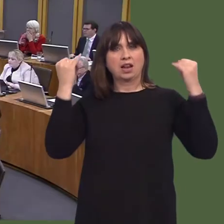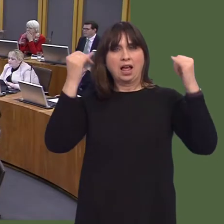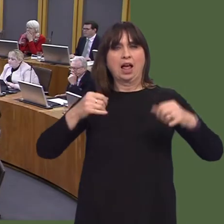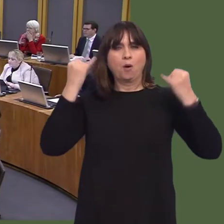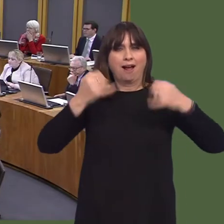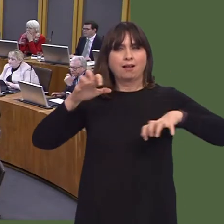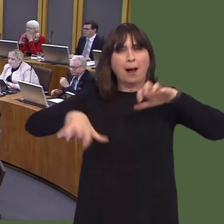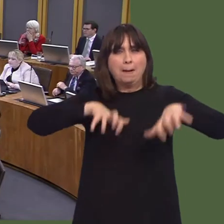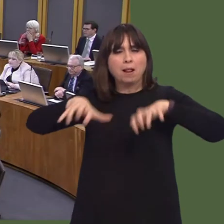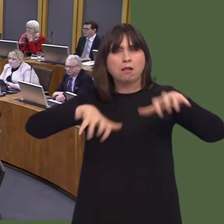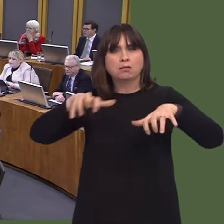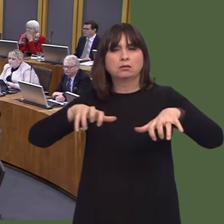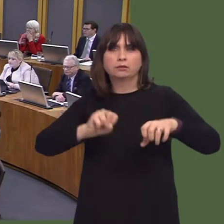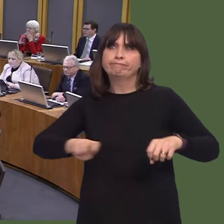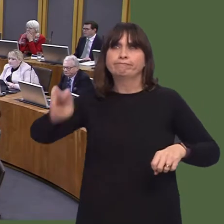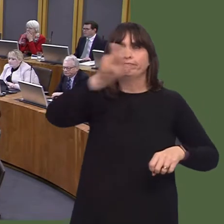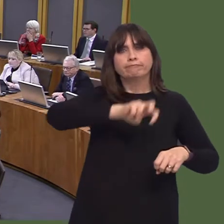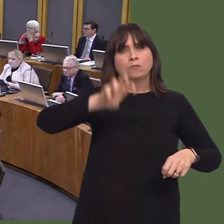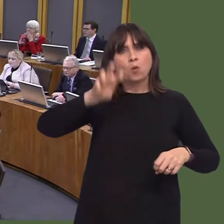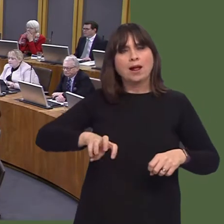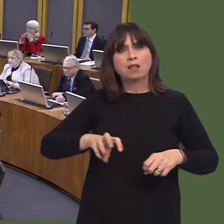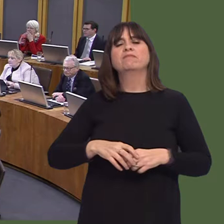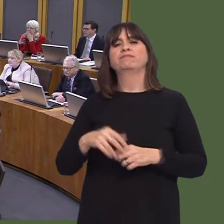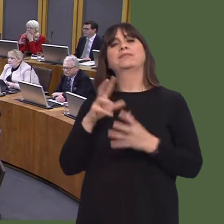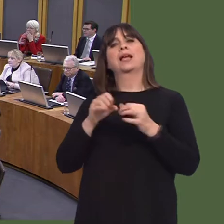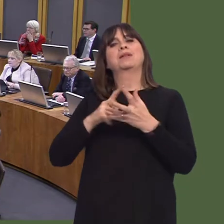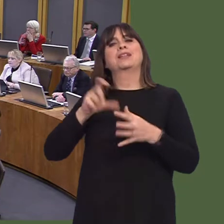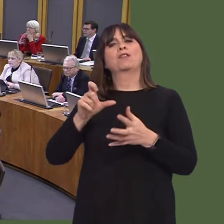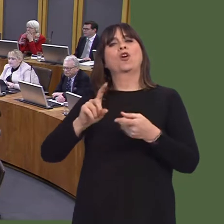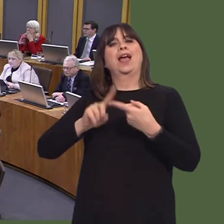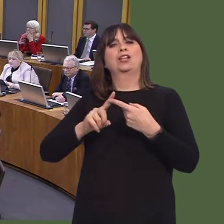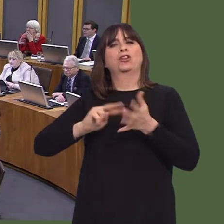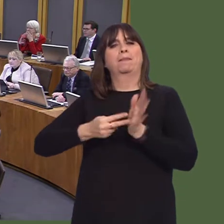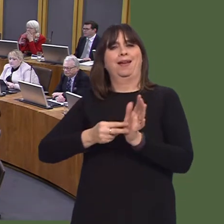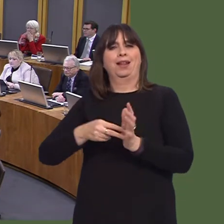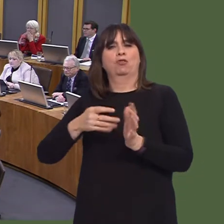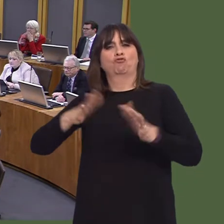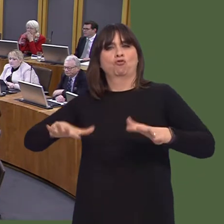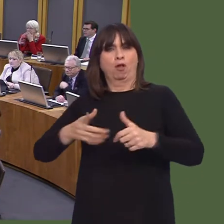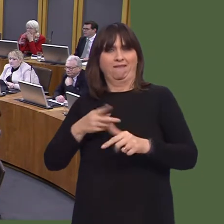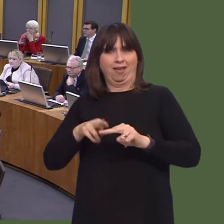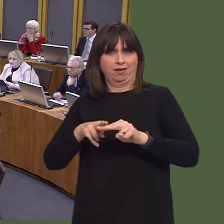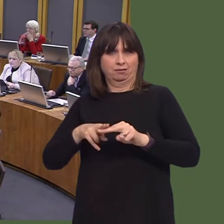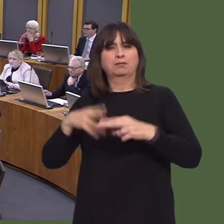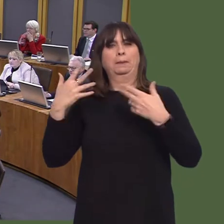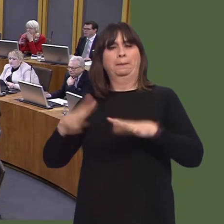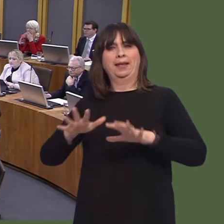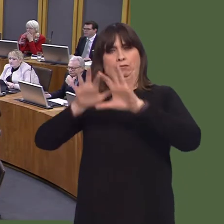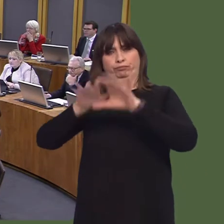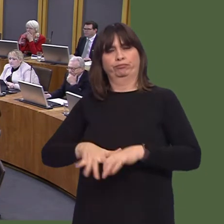We saw, at the end of the 1990s and the early part of the last decade, many of those